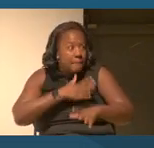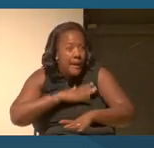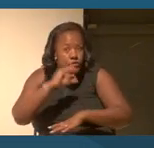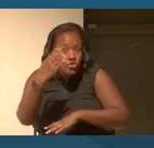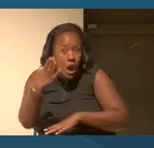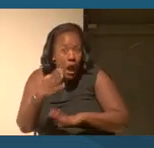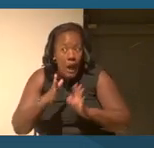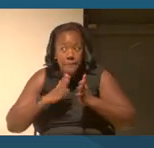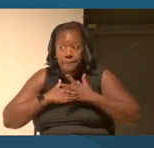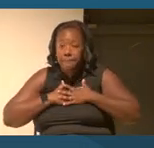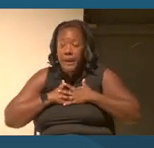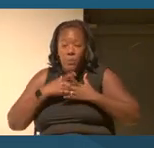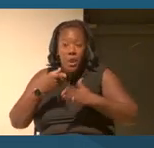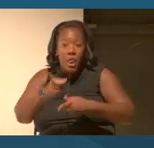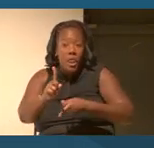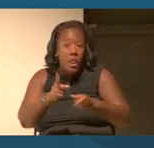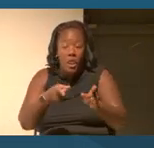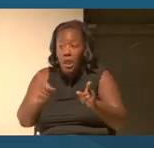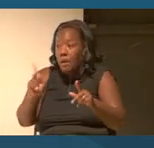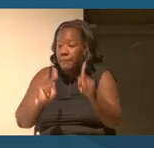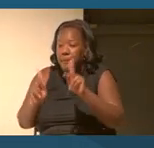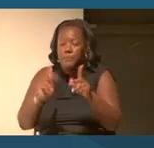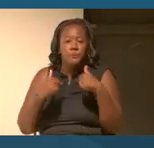So how do I, what do I start with?